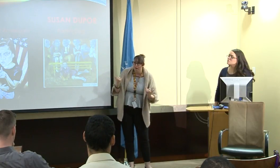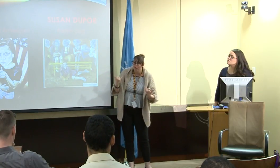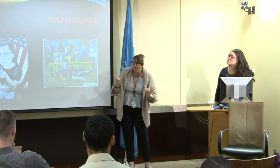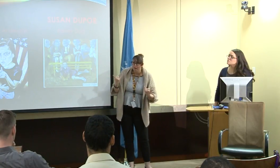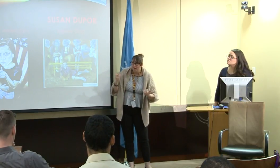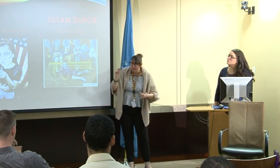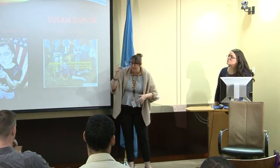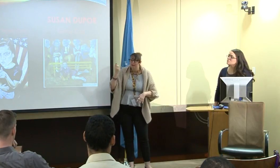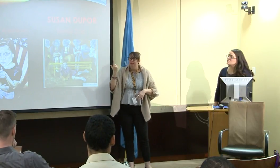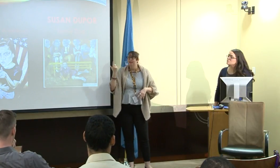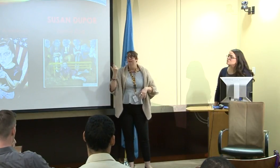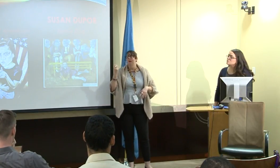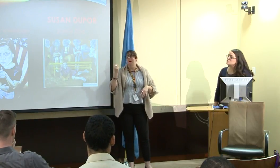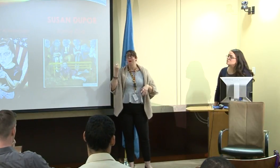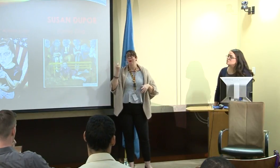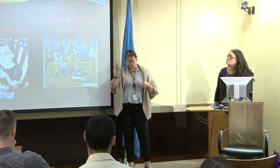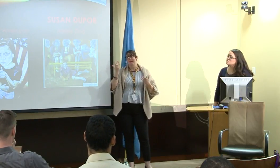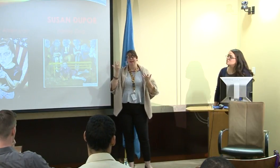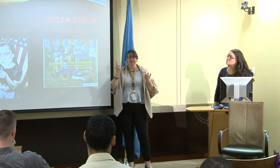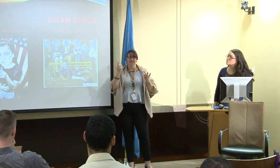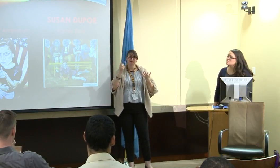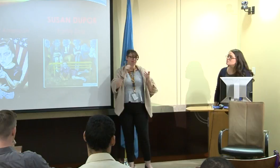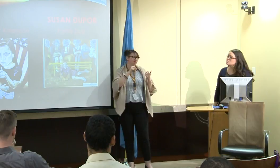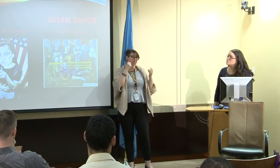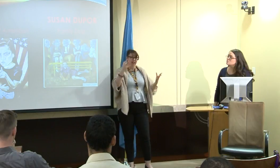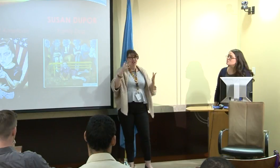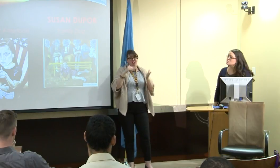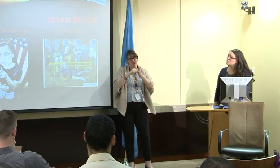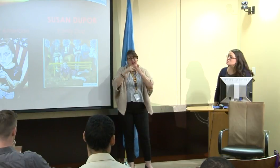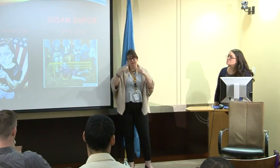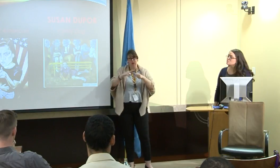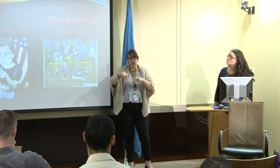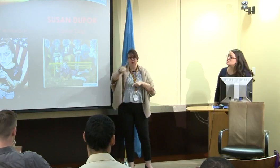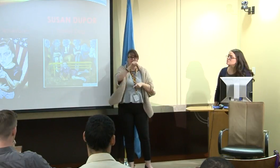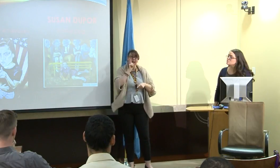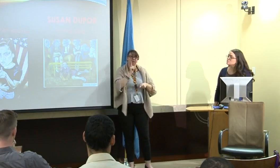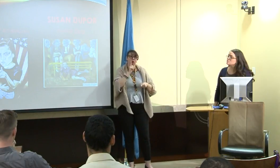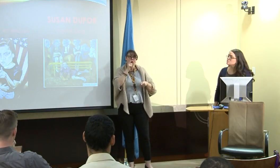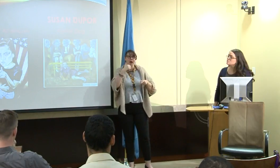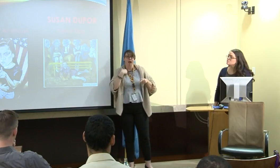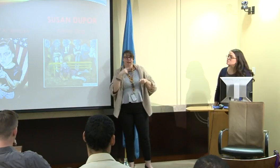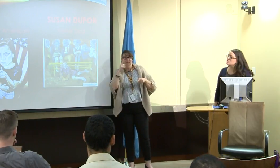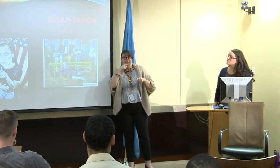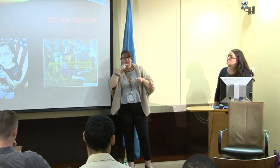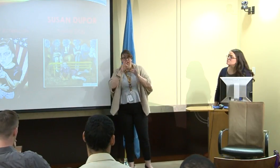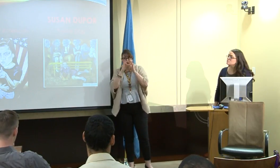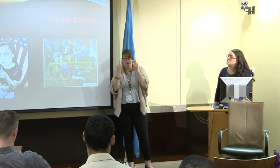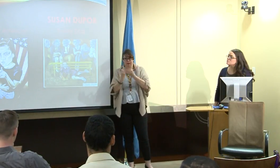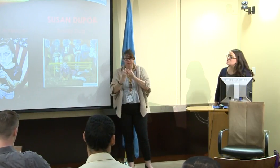They're like, "Oh, don't worry. We'll tell you later." And that's such a common experience that often happens to us